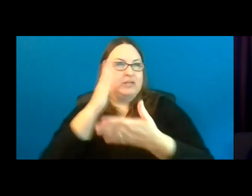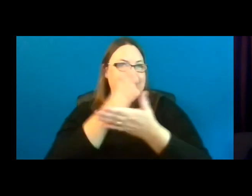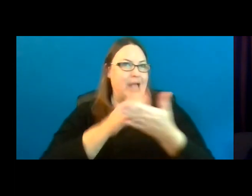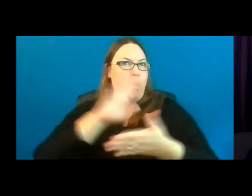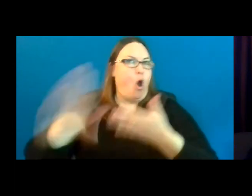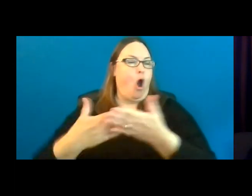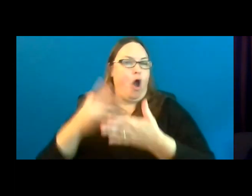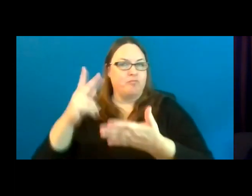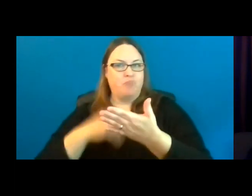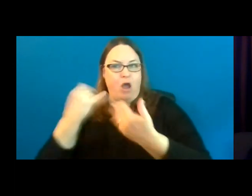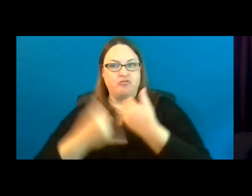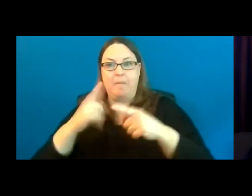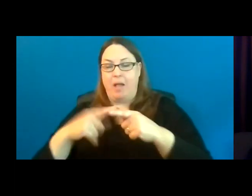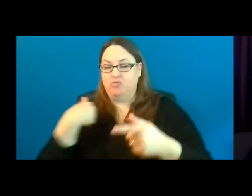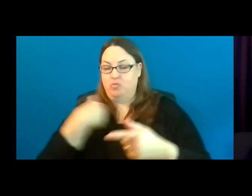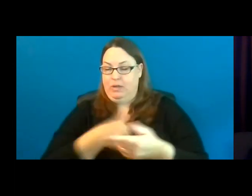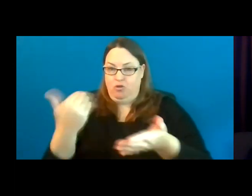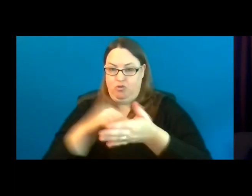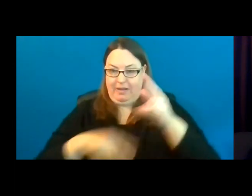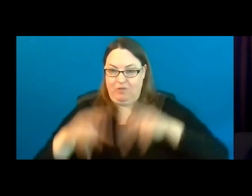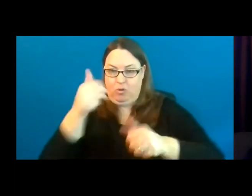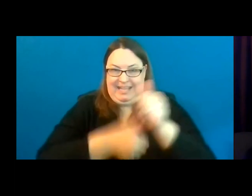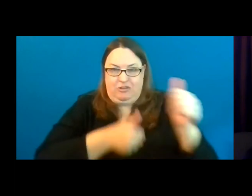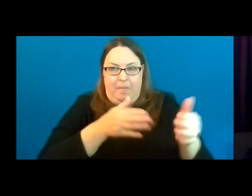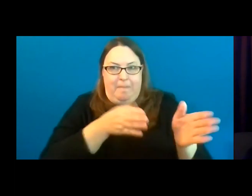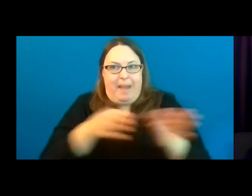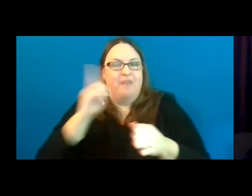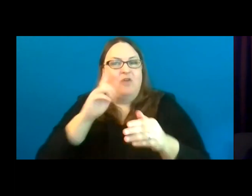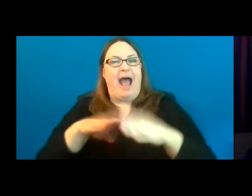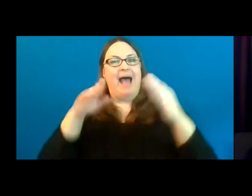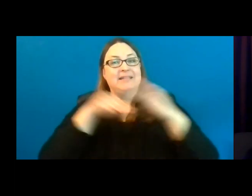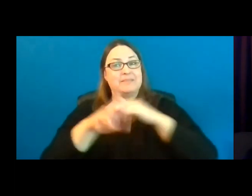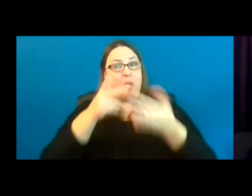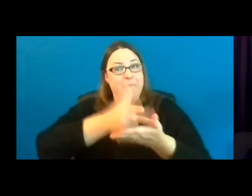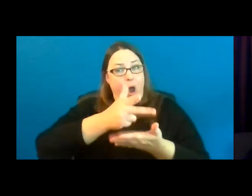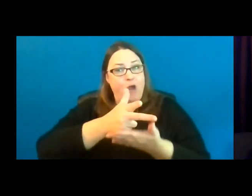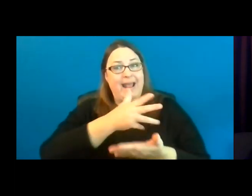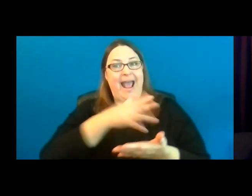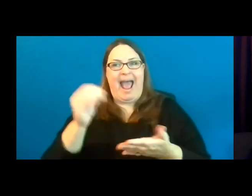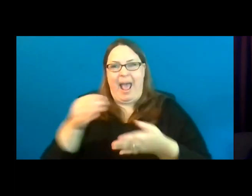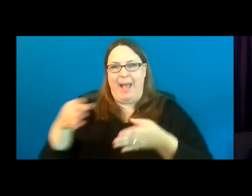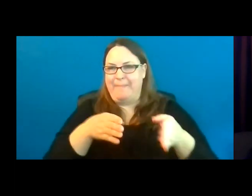We also review each plan for accessible parking and accessible pathways for each of the items to be developed.